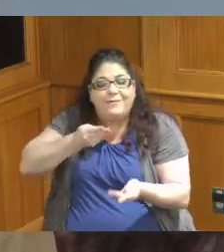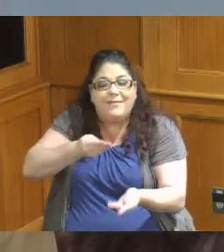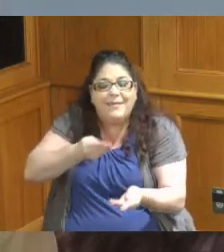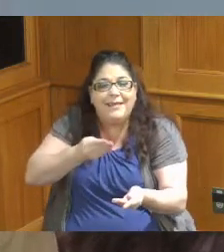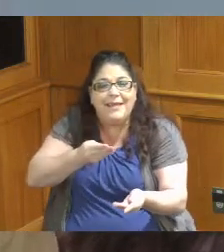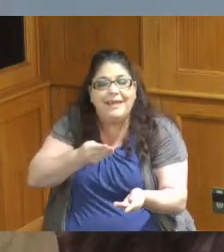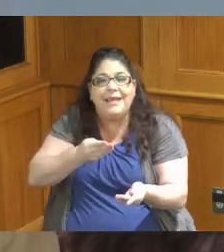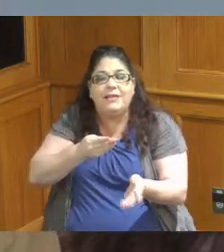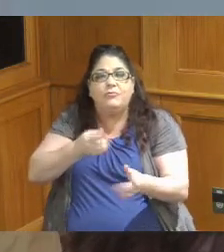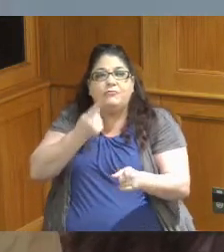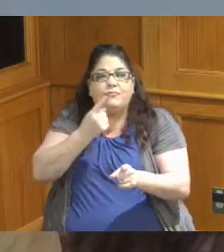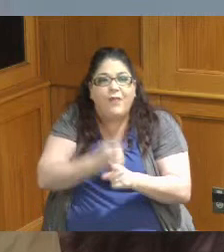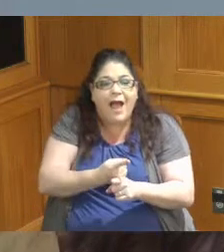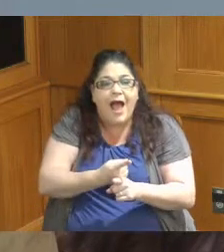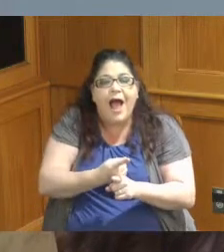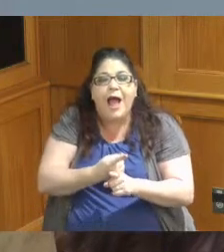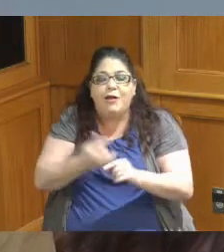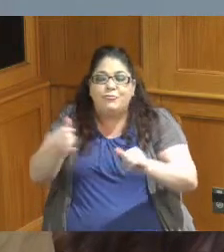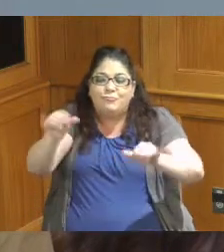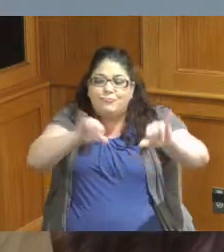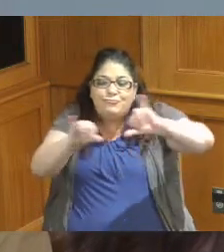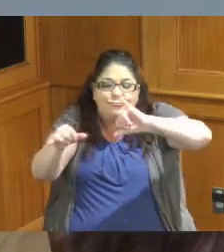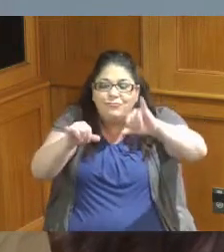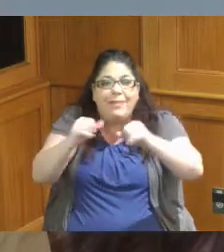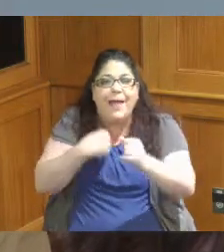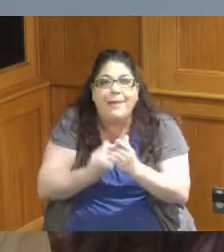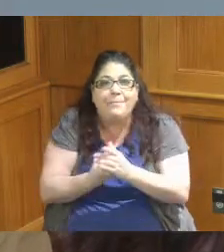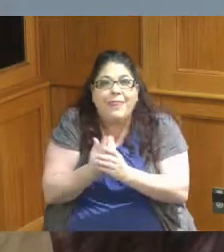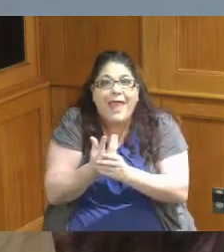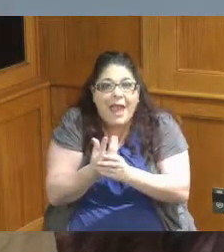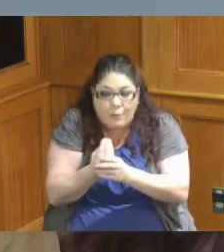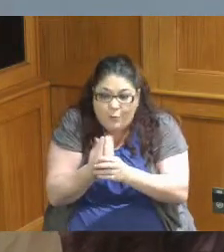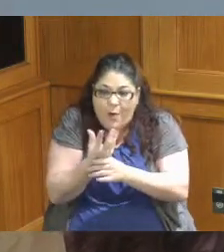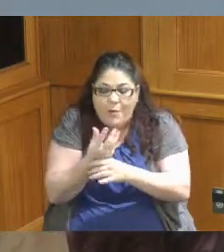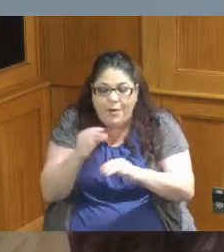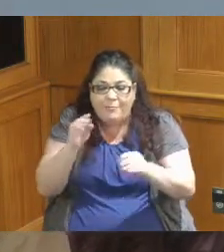water and the right nutrients to make something grow and to better and youth resiliency process